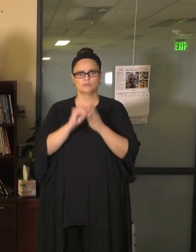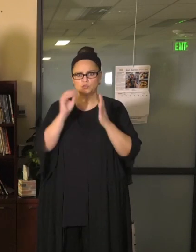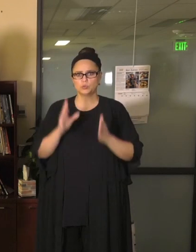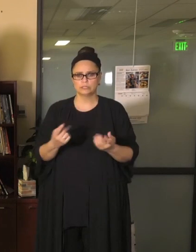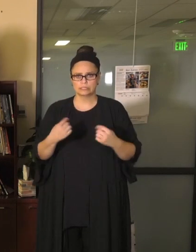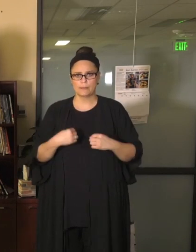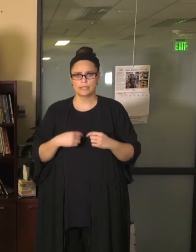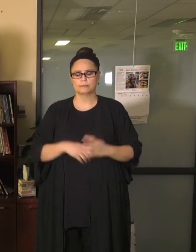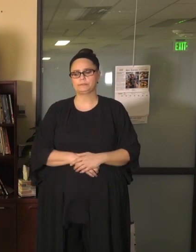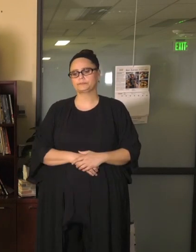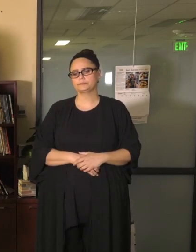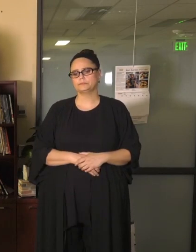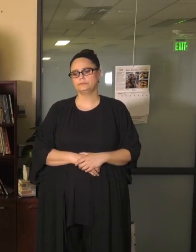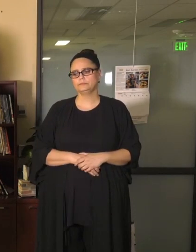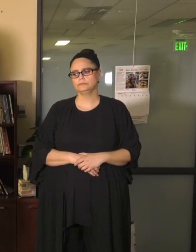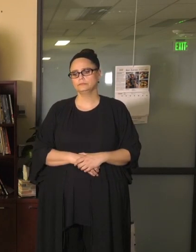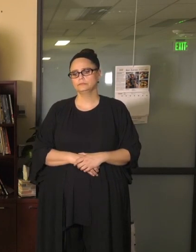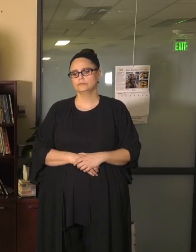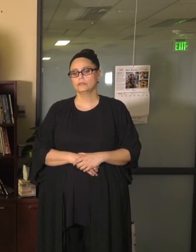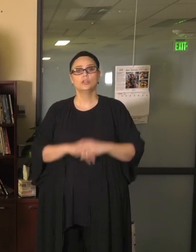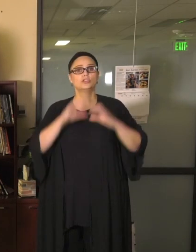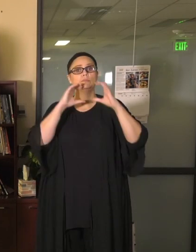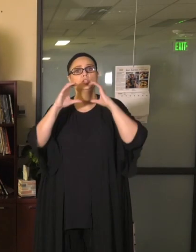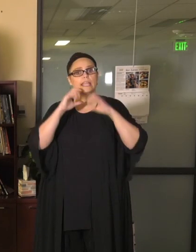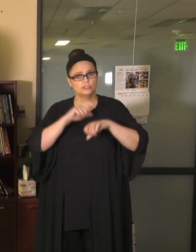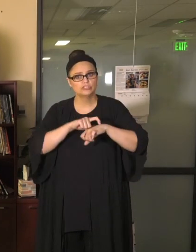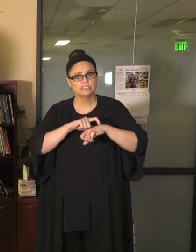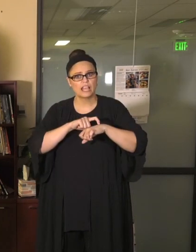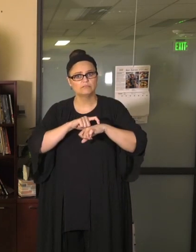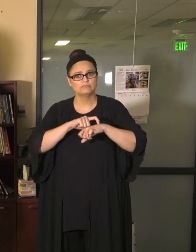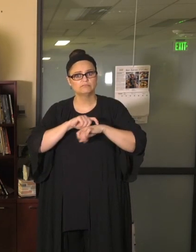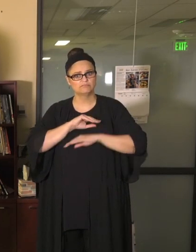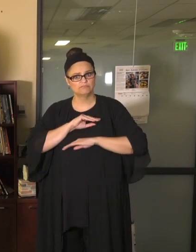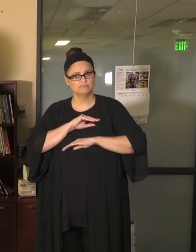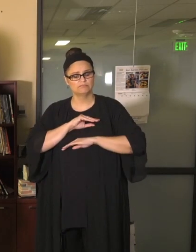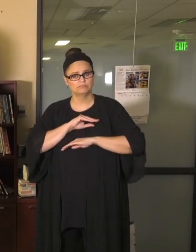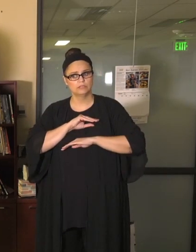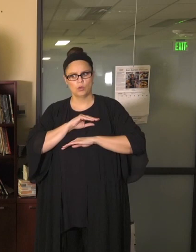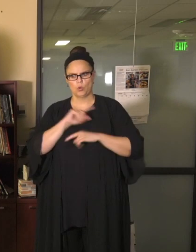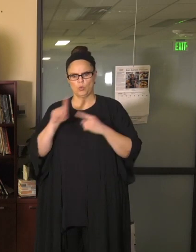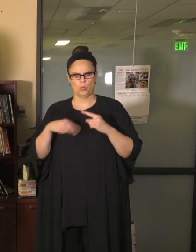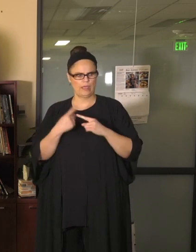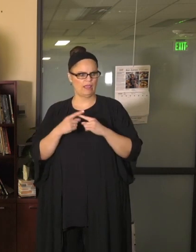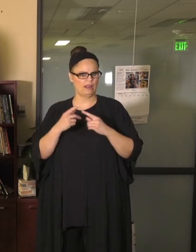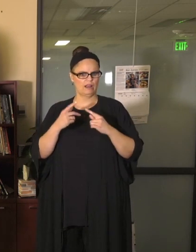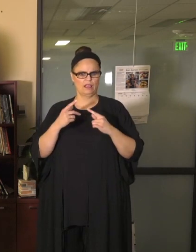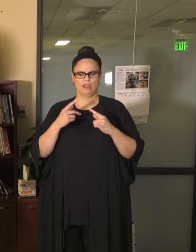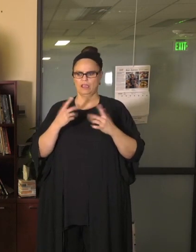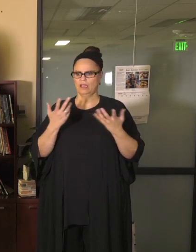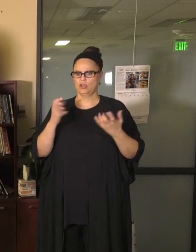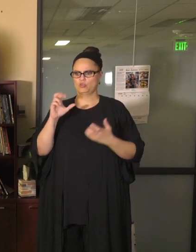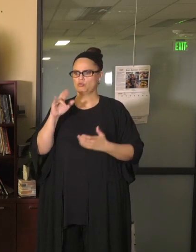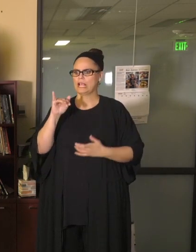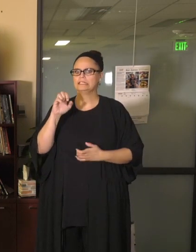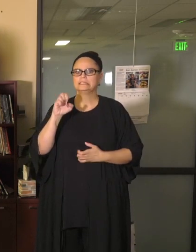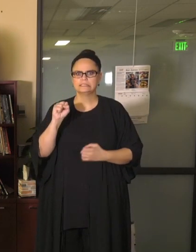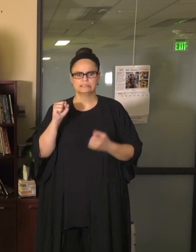And obviously sufficient communication time. When you're in crisis, times in the school district and in an organization, communication is key.